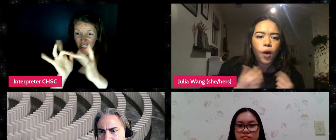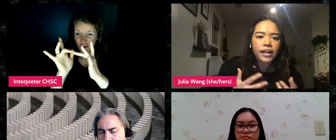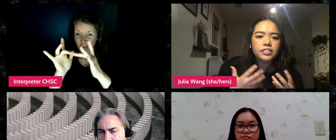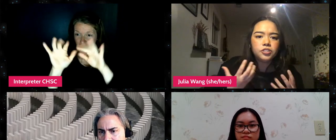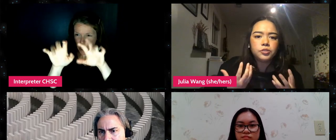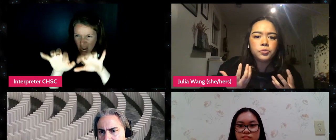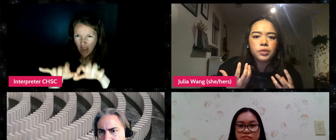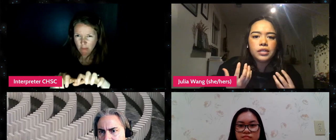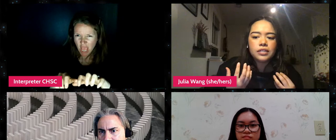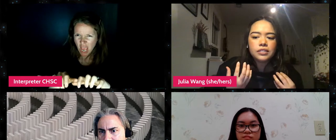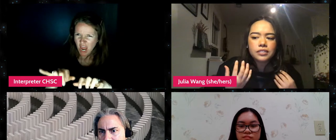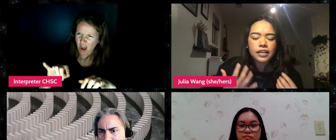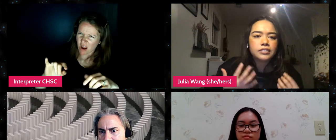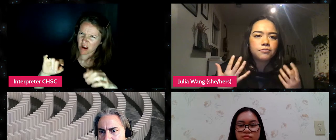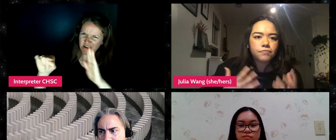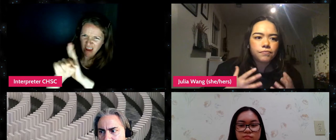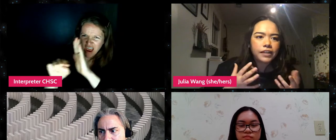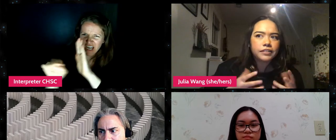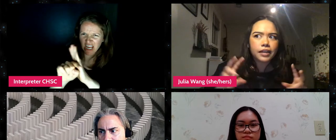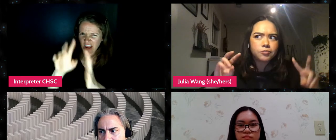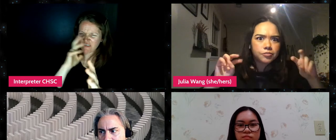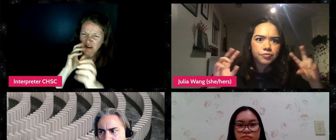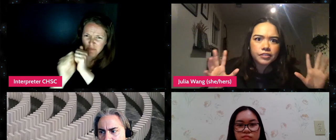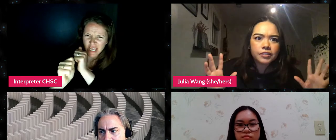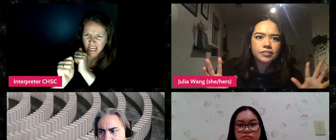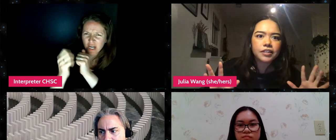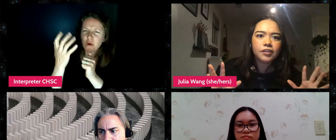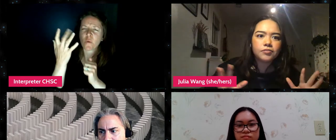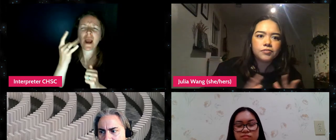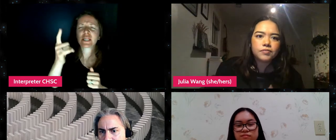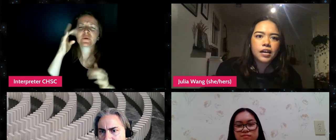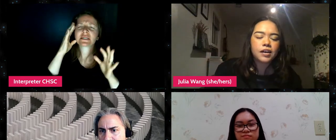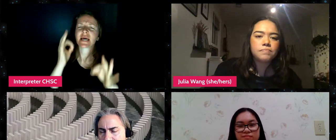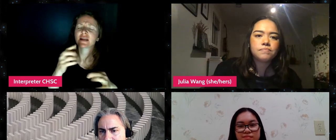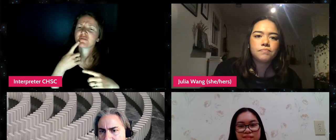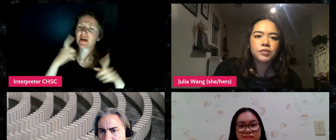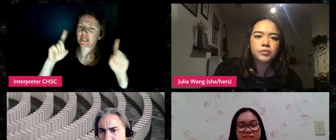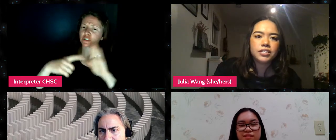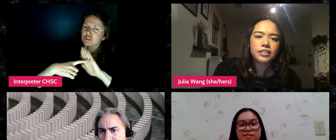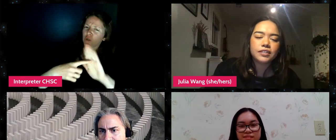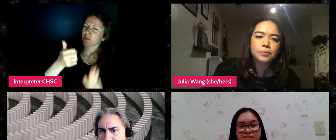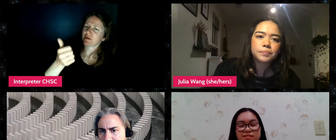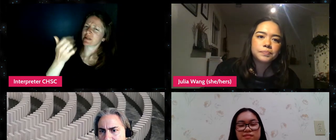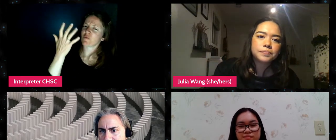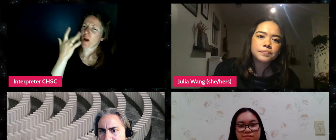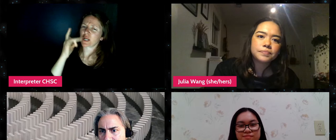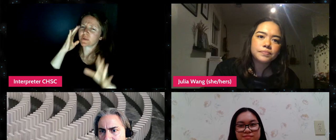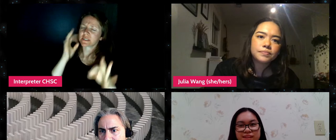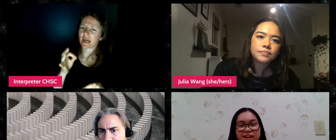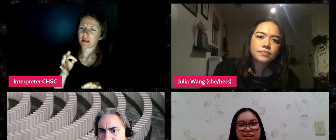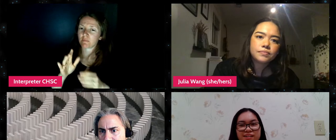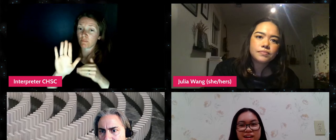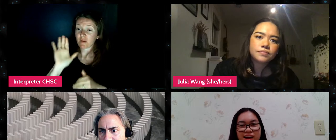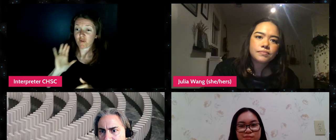why did you decide to finally kind of reveal yourself when you did? Yeah.